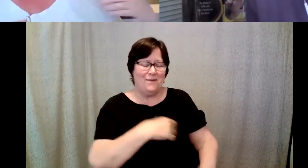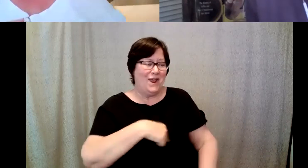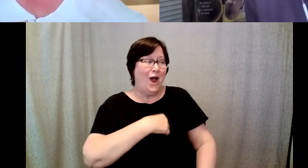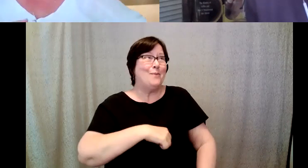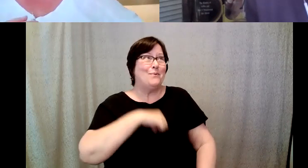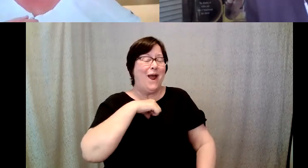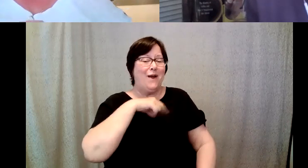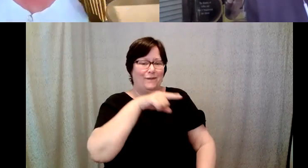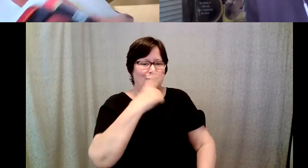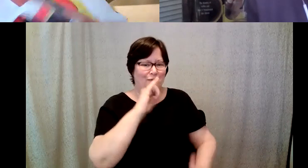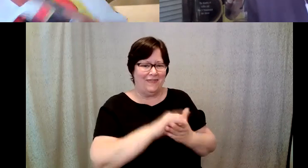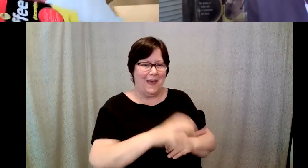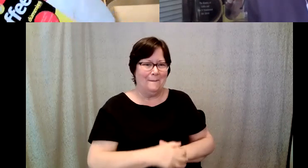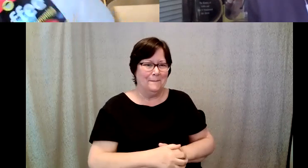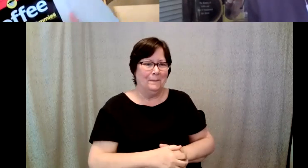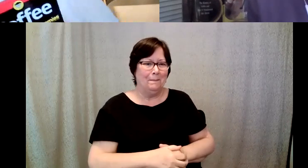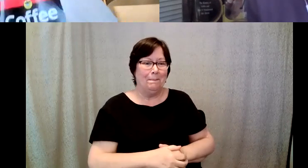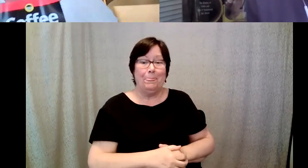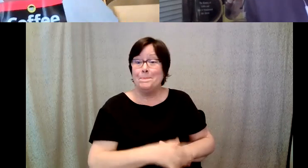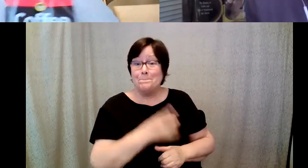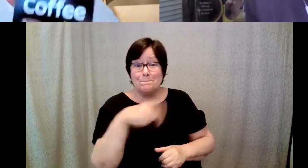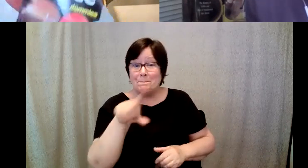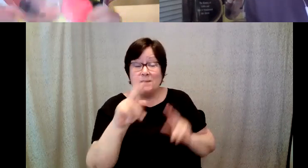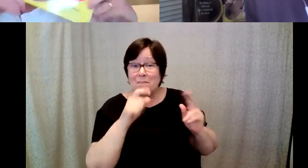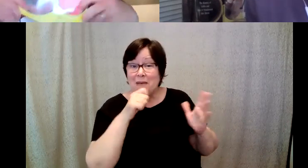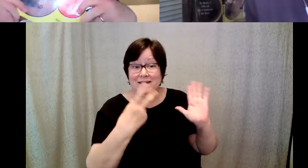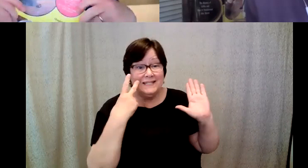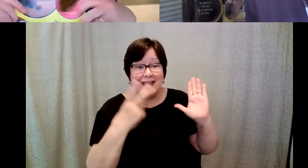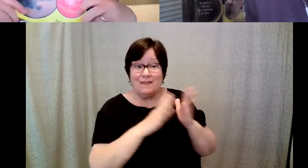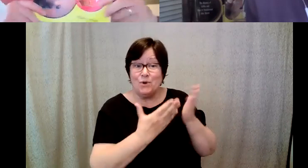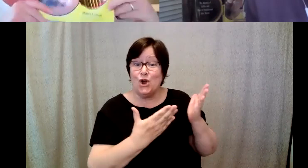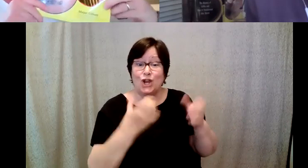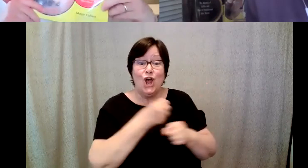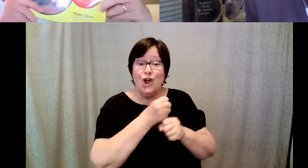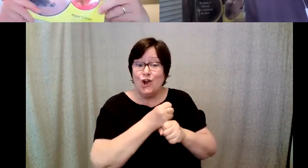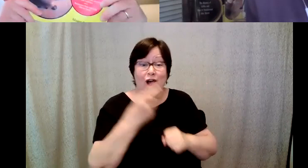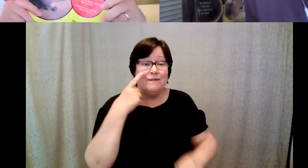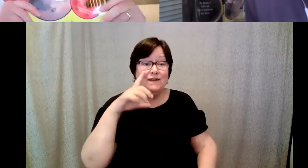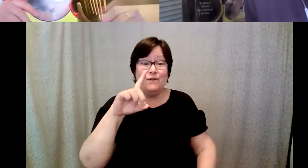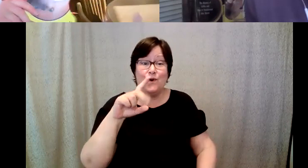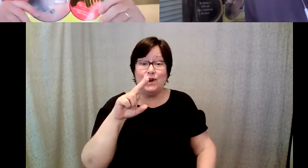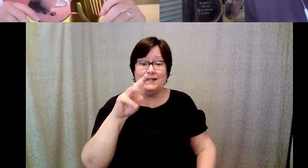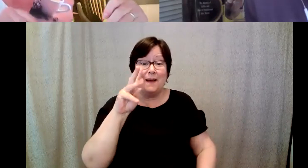Kelly Redder: And for those that you haven't seen it, this is copy for dummies and is available